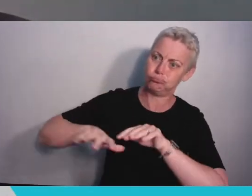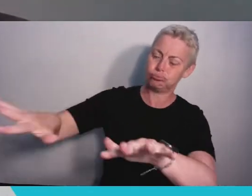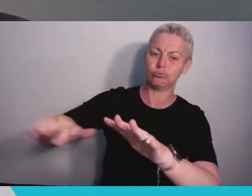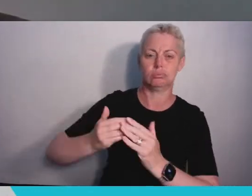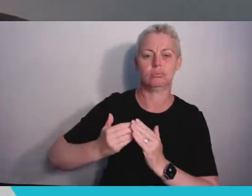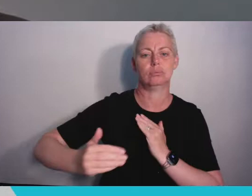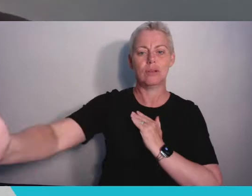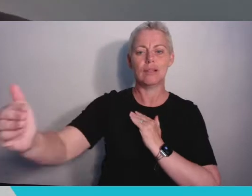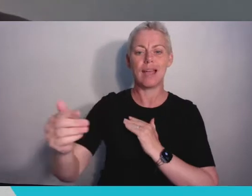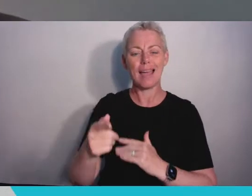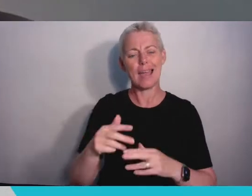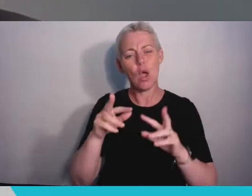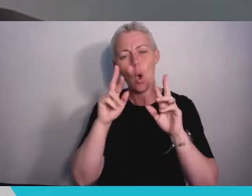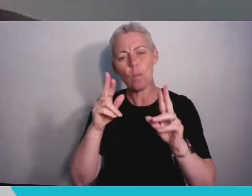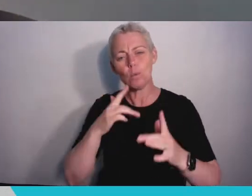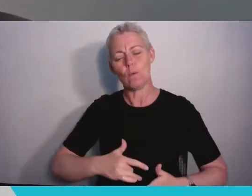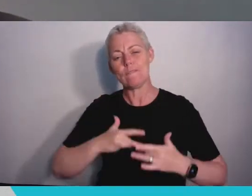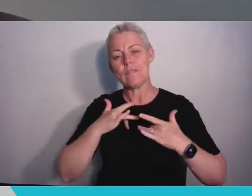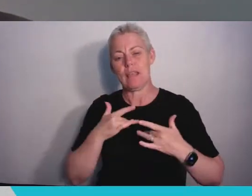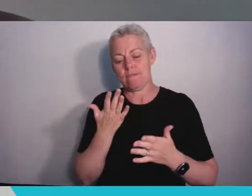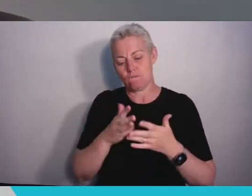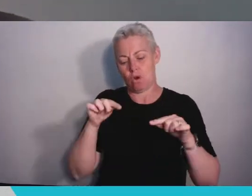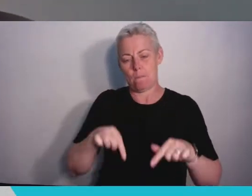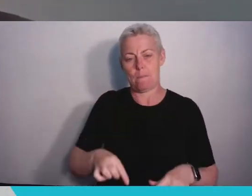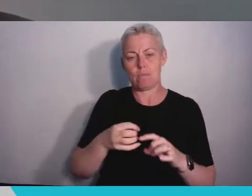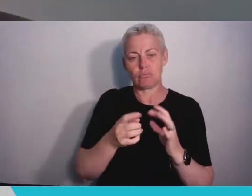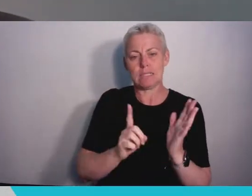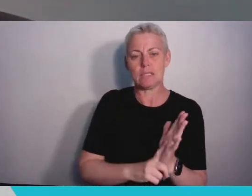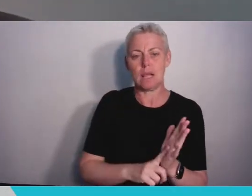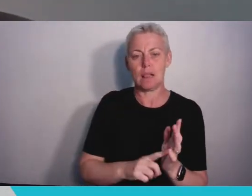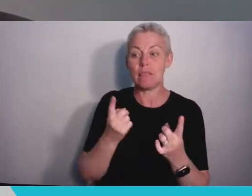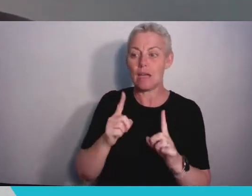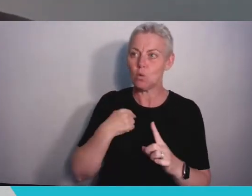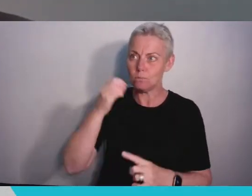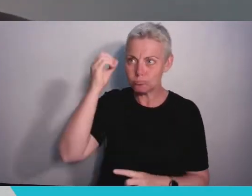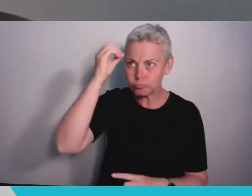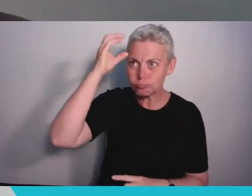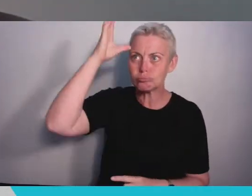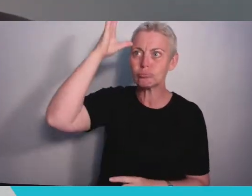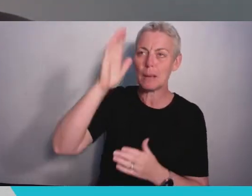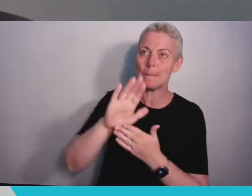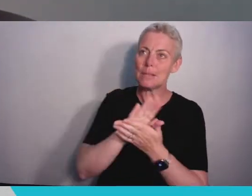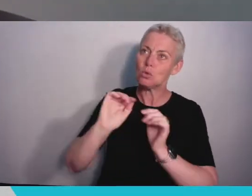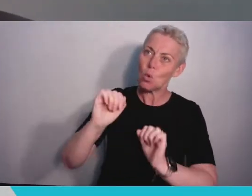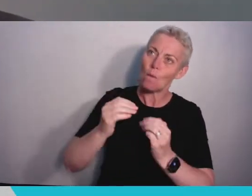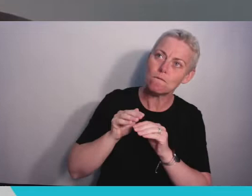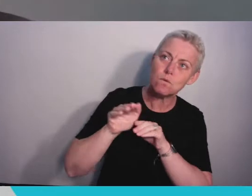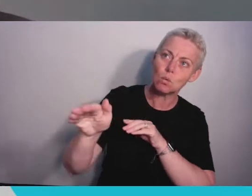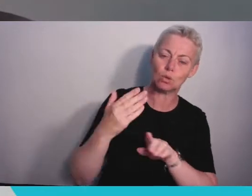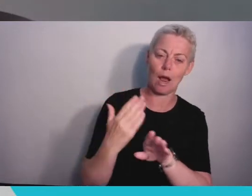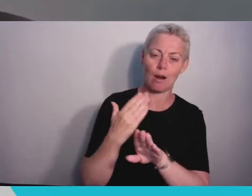of learning of research and exploration that will enrich every aspect of your lives over